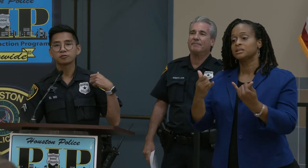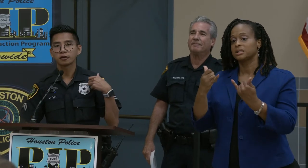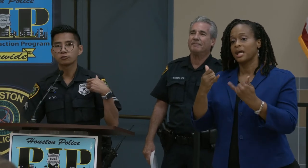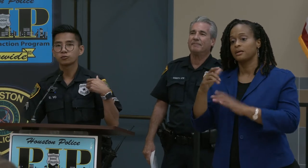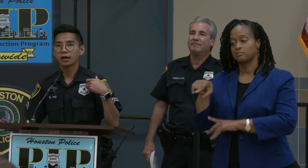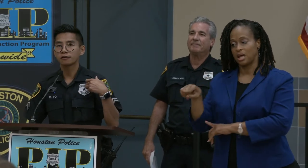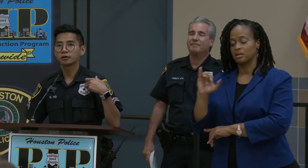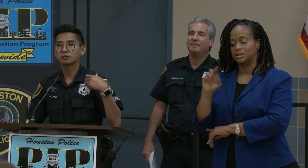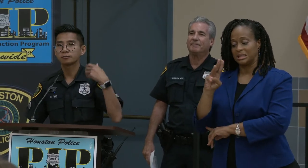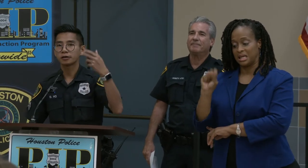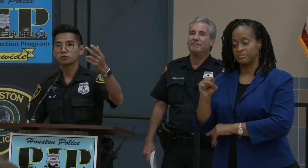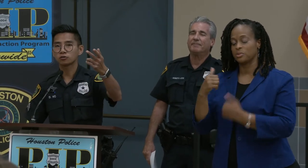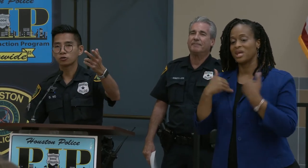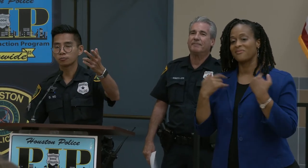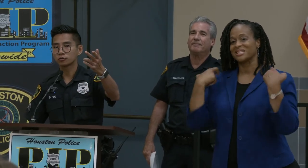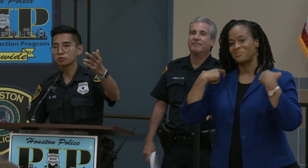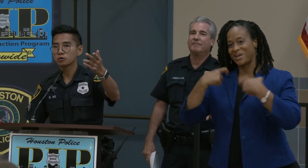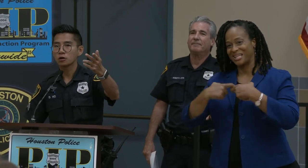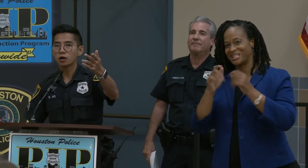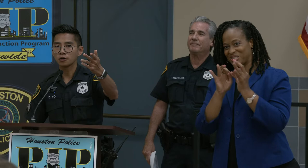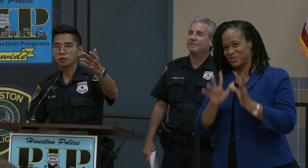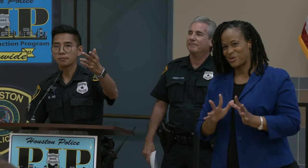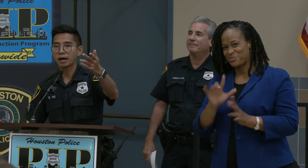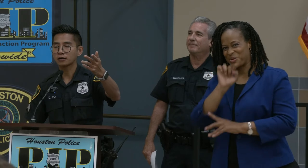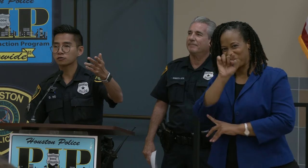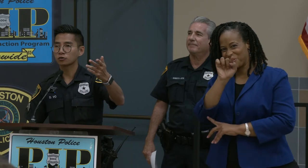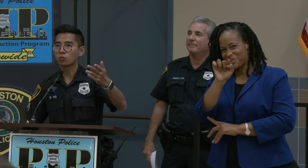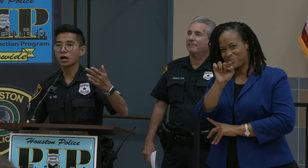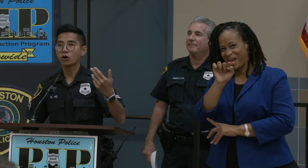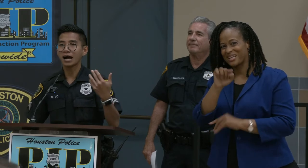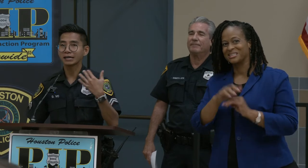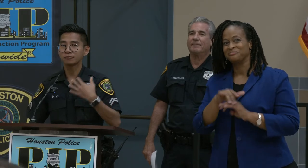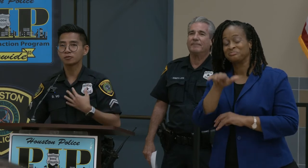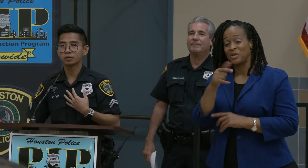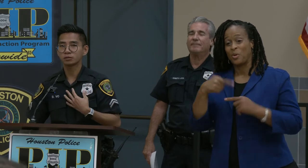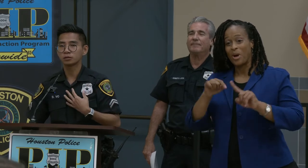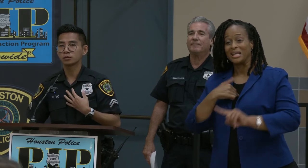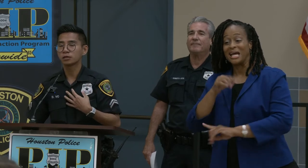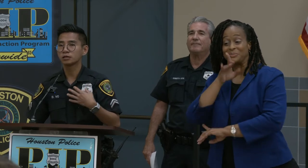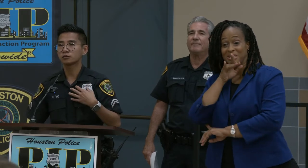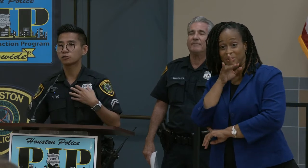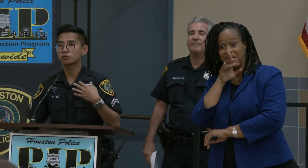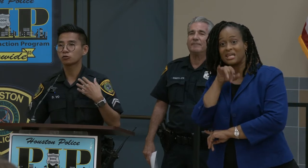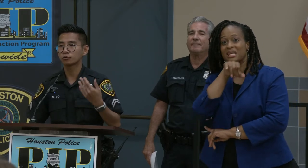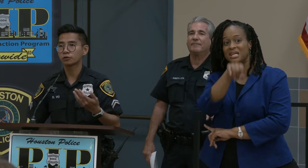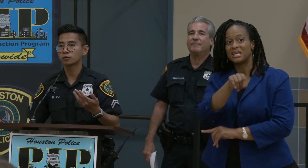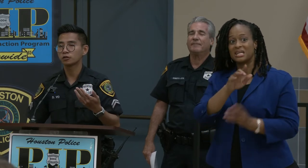says we have a Spanish interpreter in the back. So while I am speaking, he is interpreting into